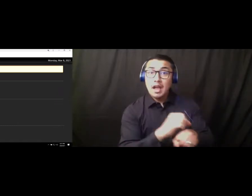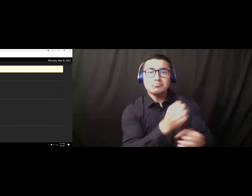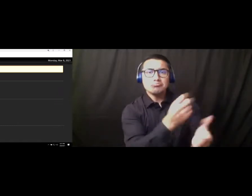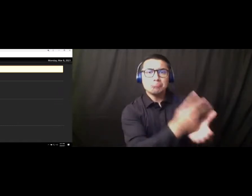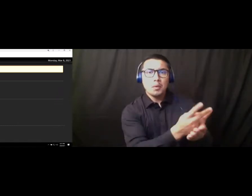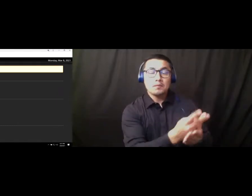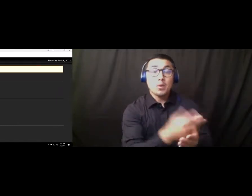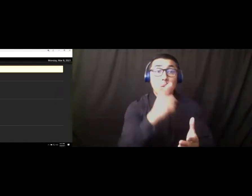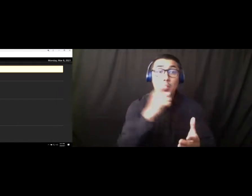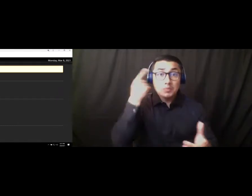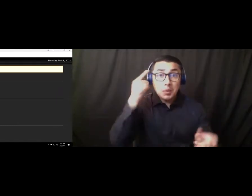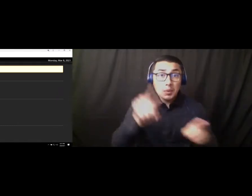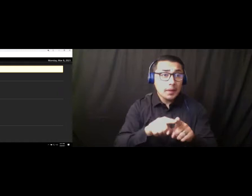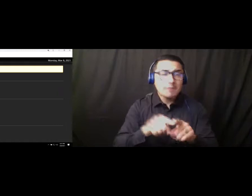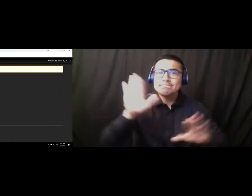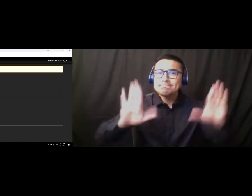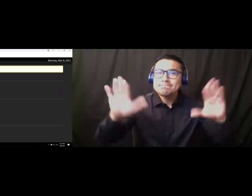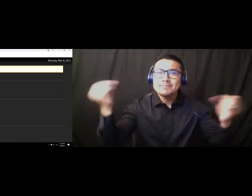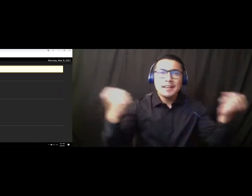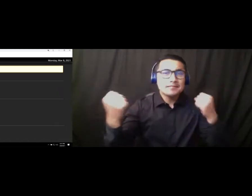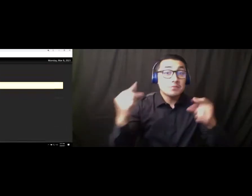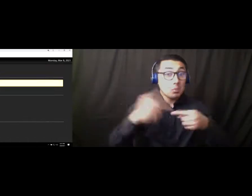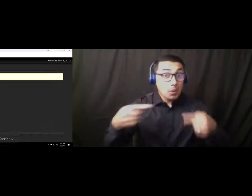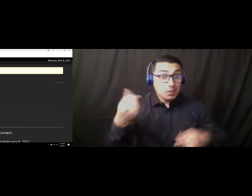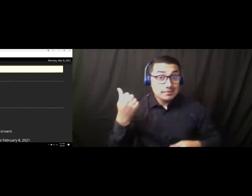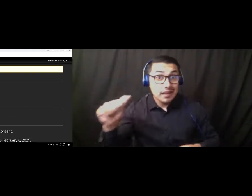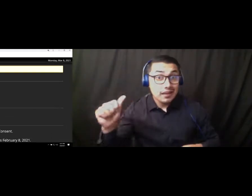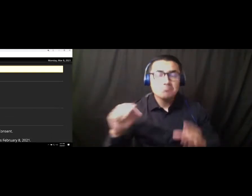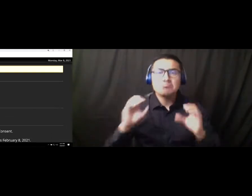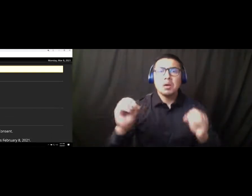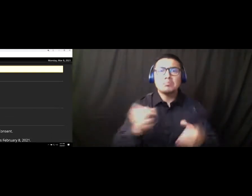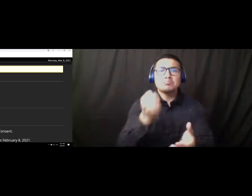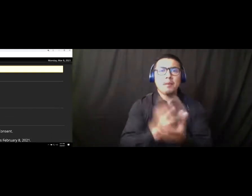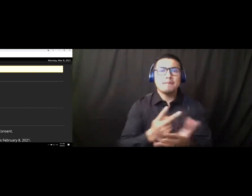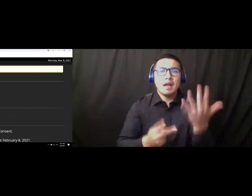please say aye. Aye. Oppose? Passes with five yes votes.